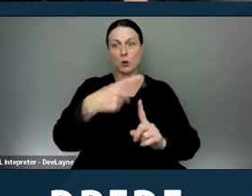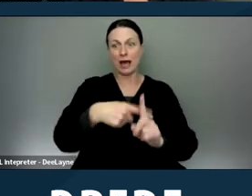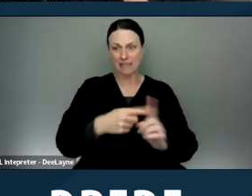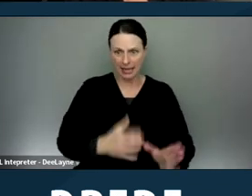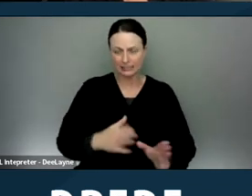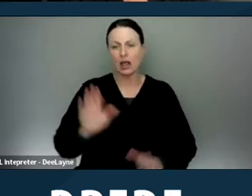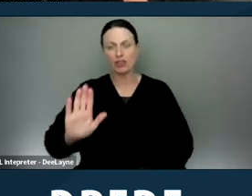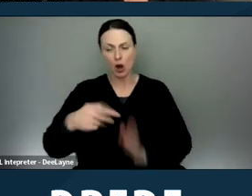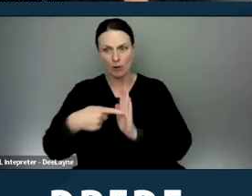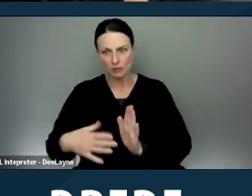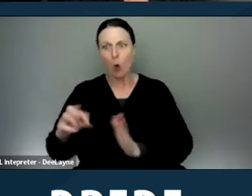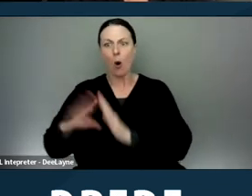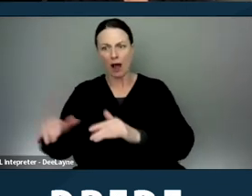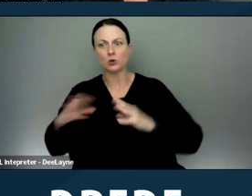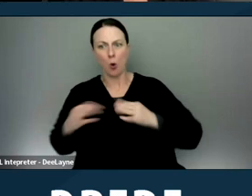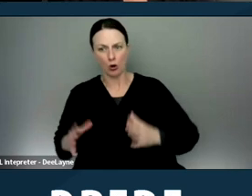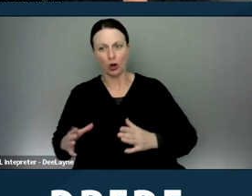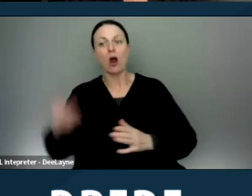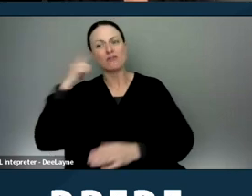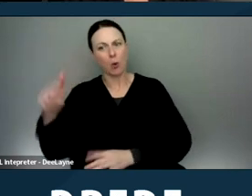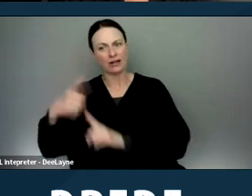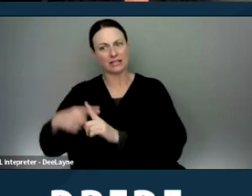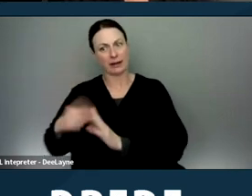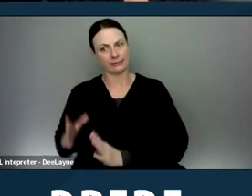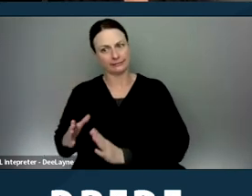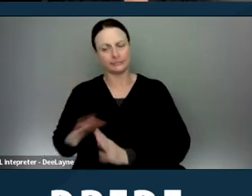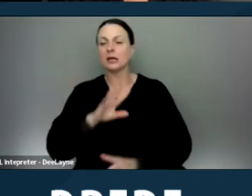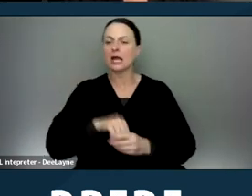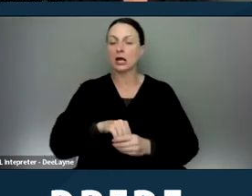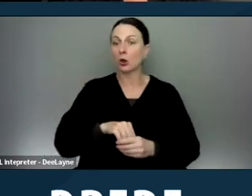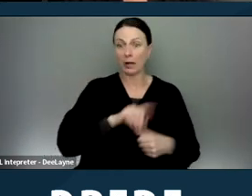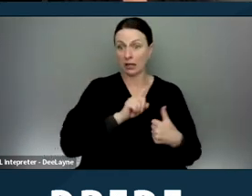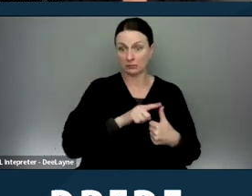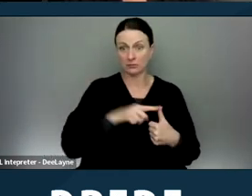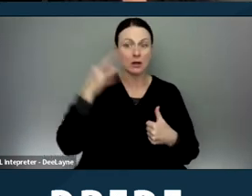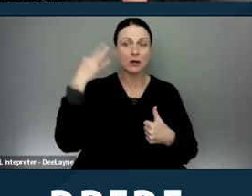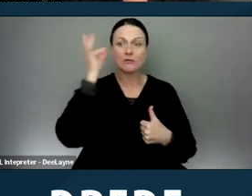or housing owner on behalf of a tenant including federal, state